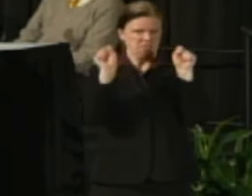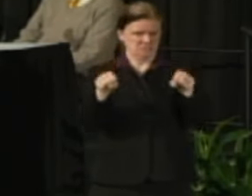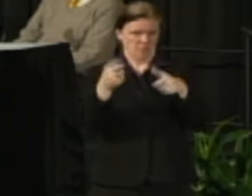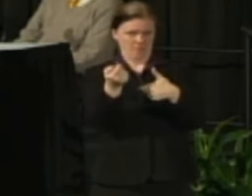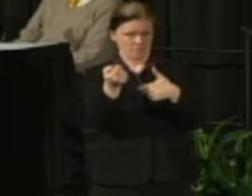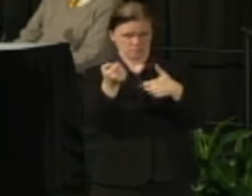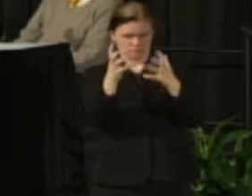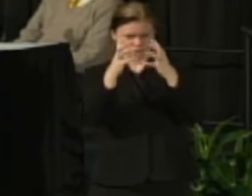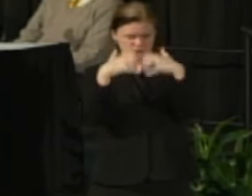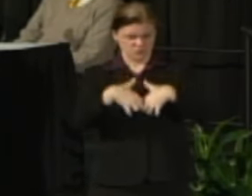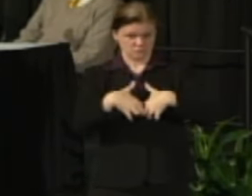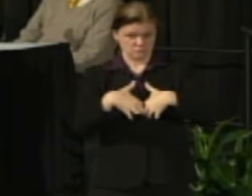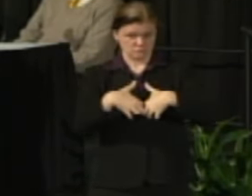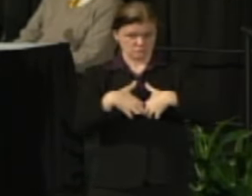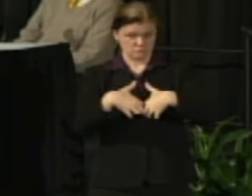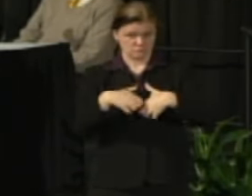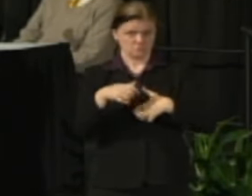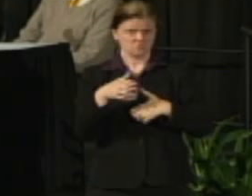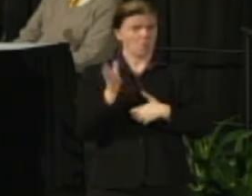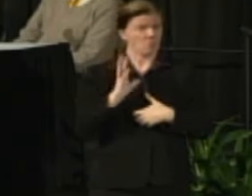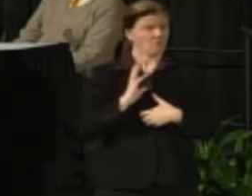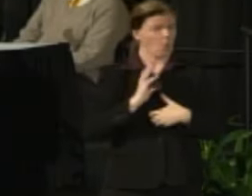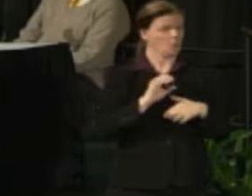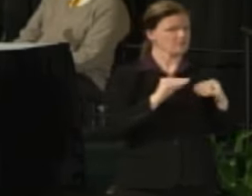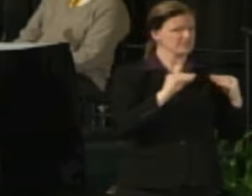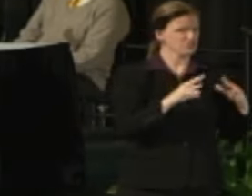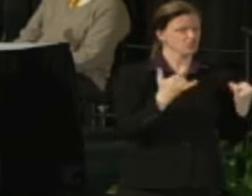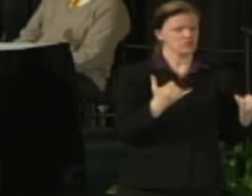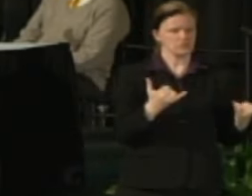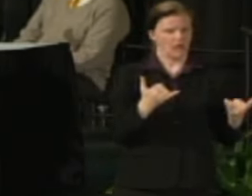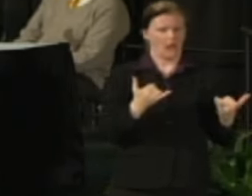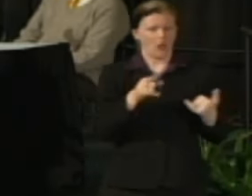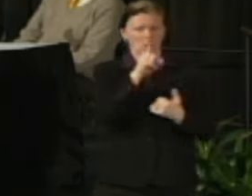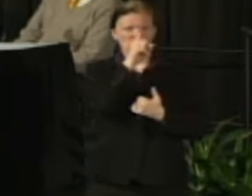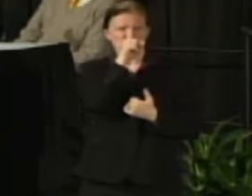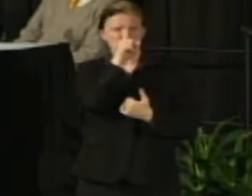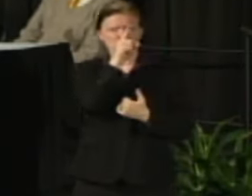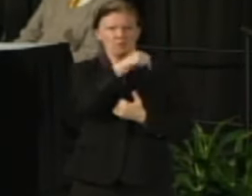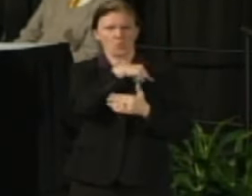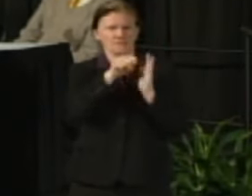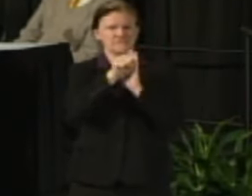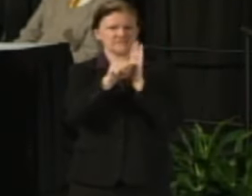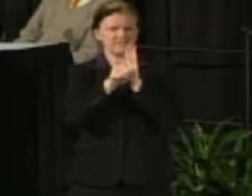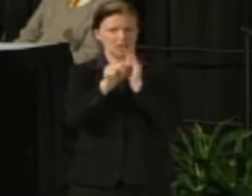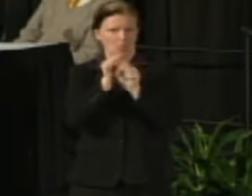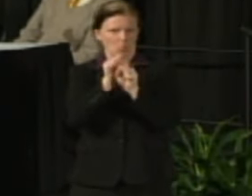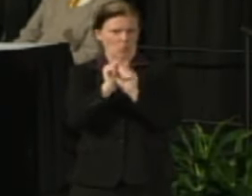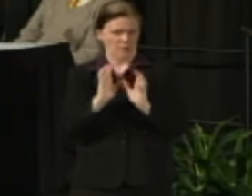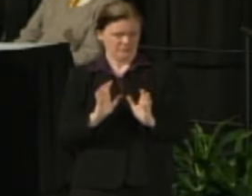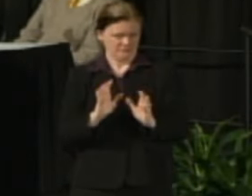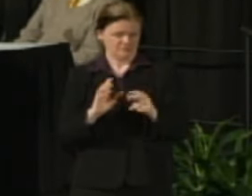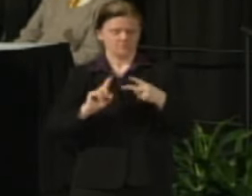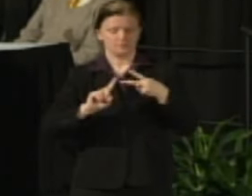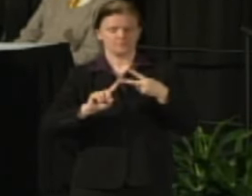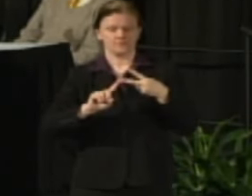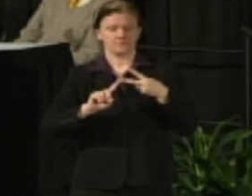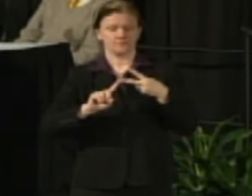This time around he's tinkered with not mentioning us as state employees in his proposal and two, sick leave.